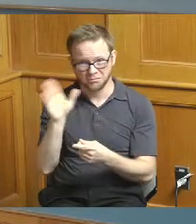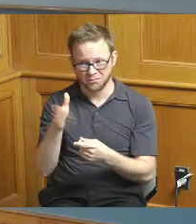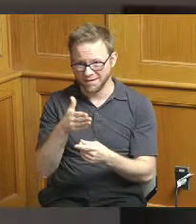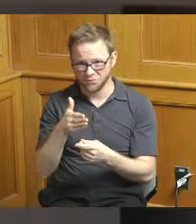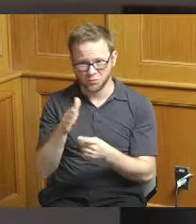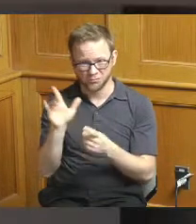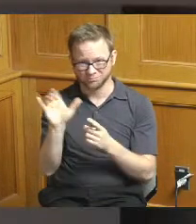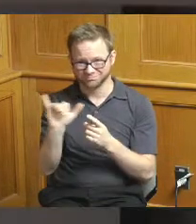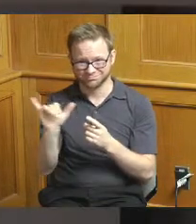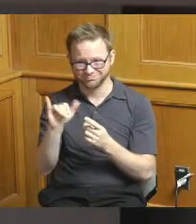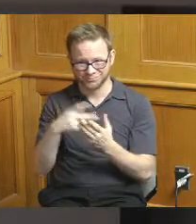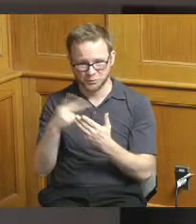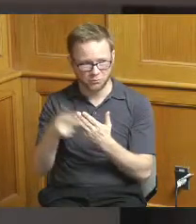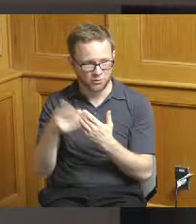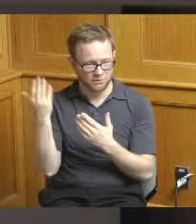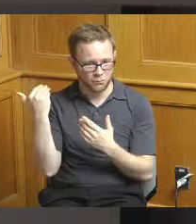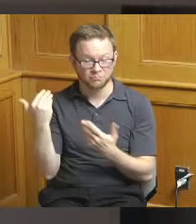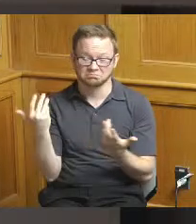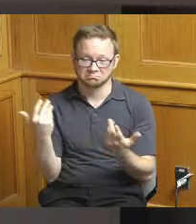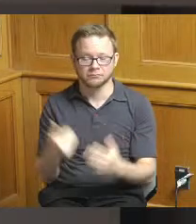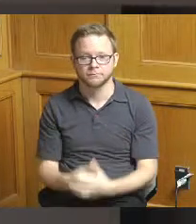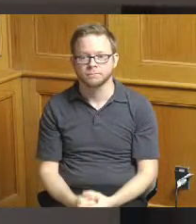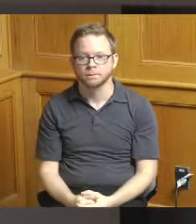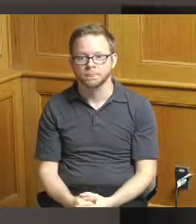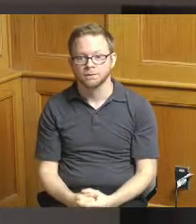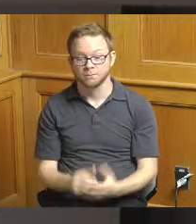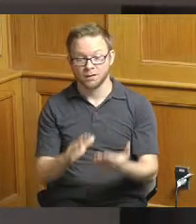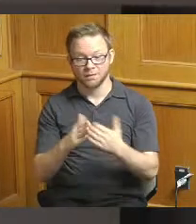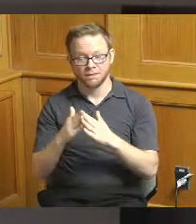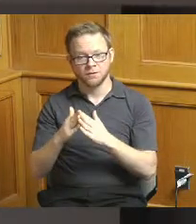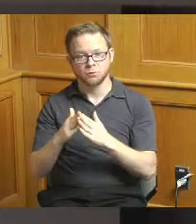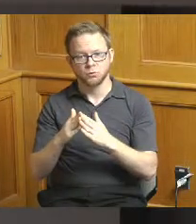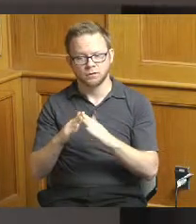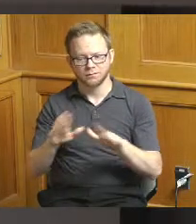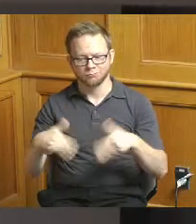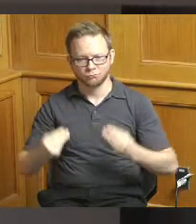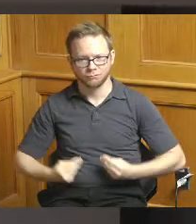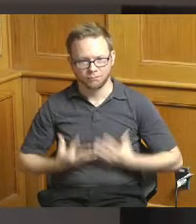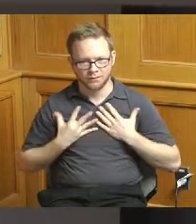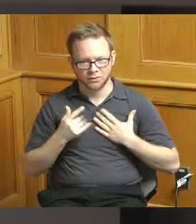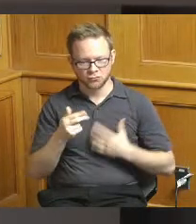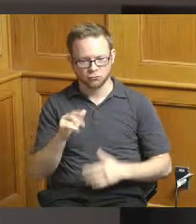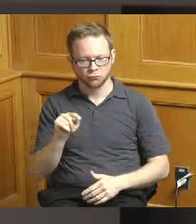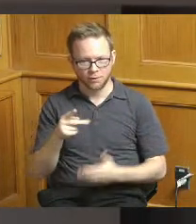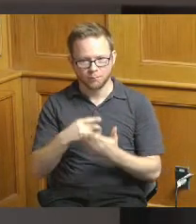whereas the community revitalization grant projects throughout the county are eligible